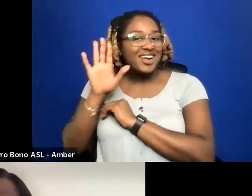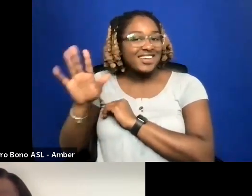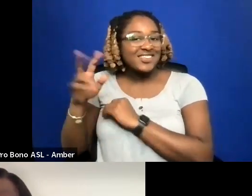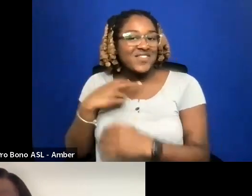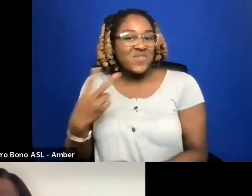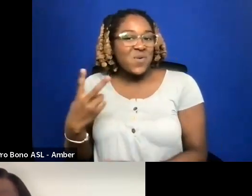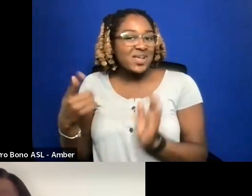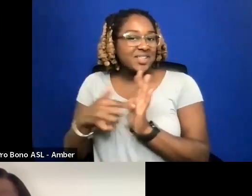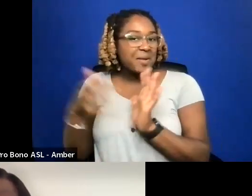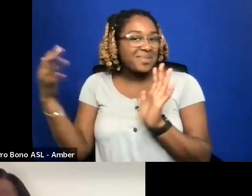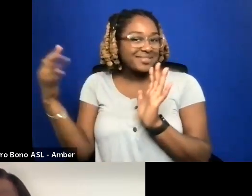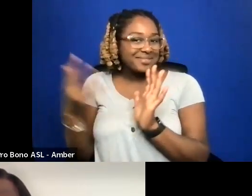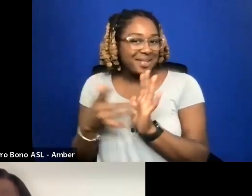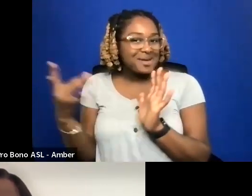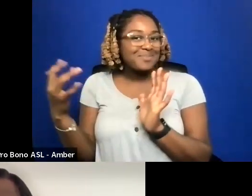YOU'LL HEAR HIS VOICE FROM TIME TO TIME.